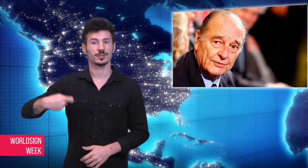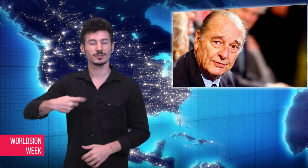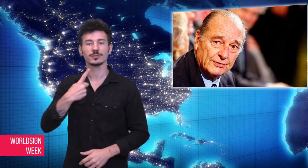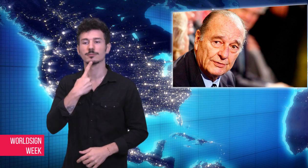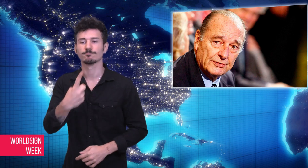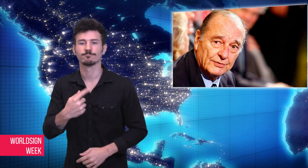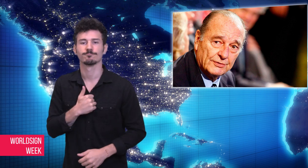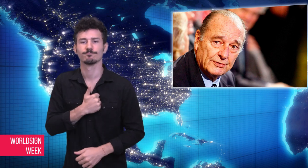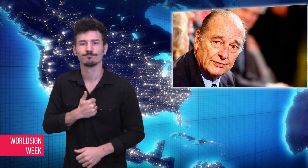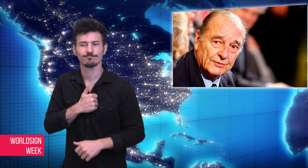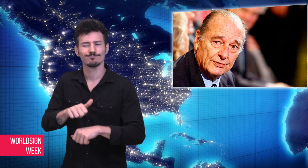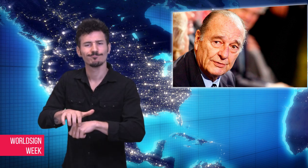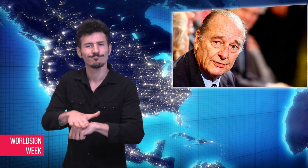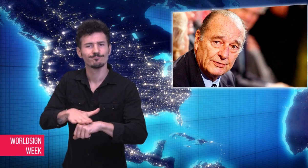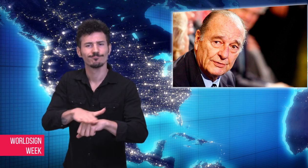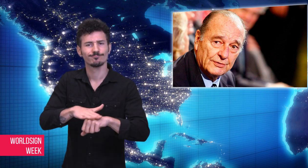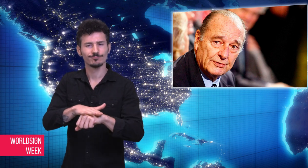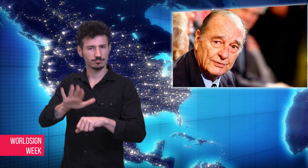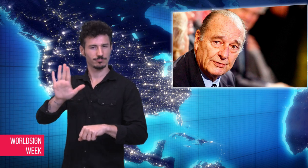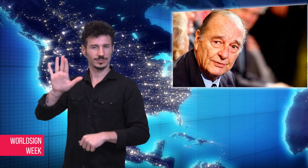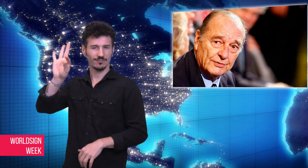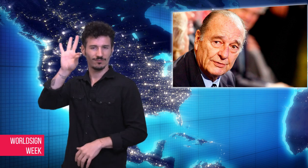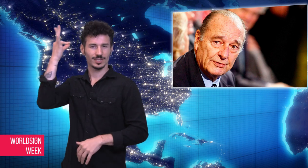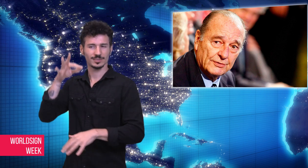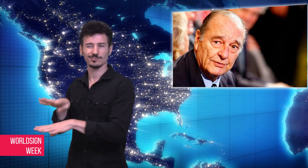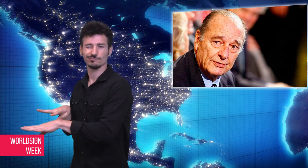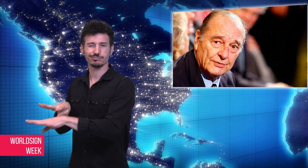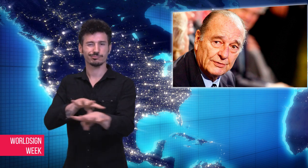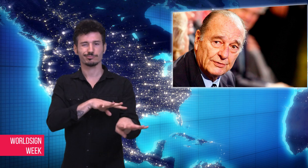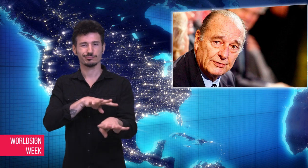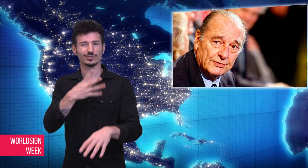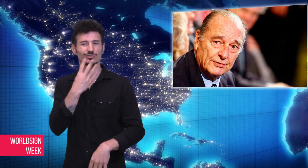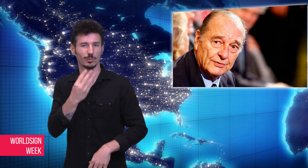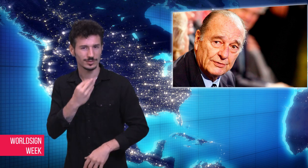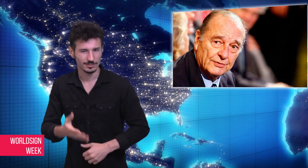president to apologize for France role’s in